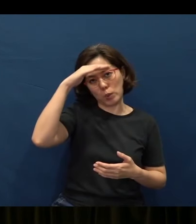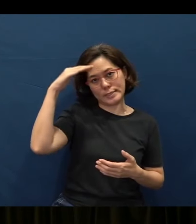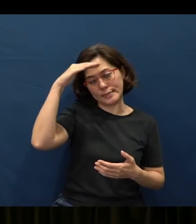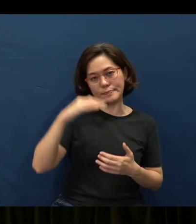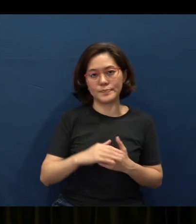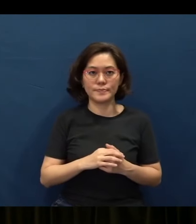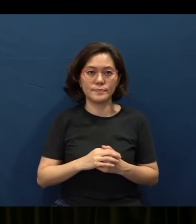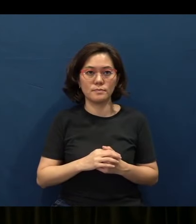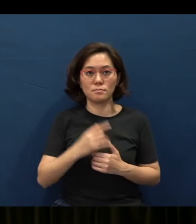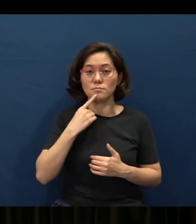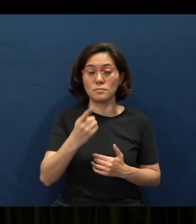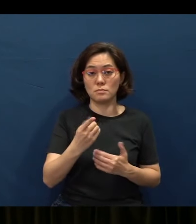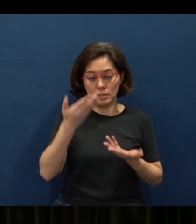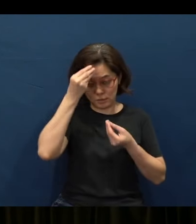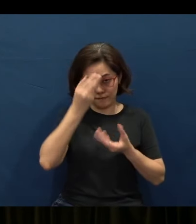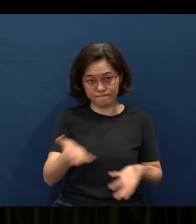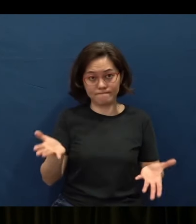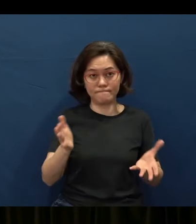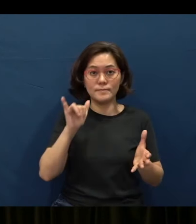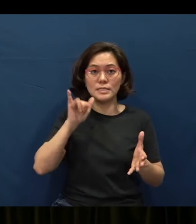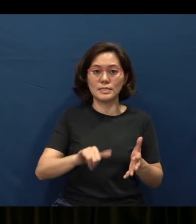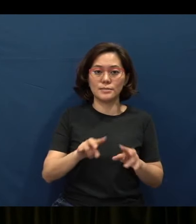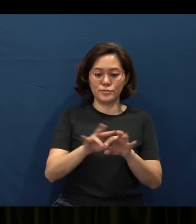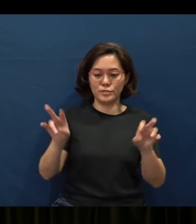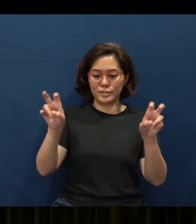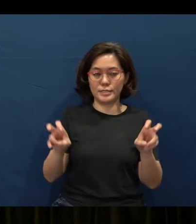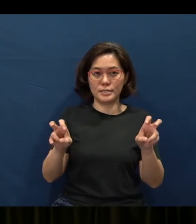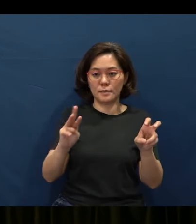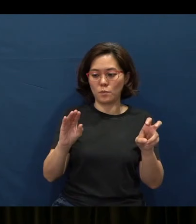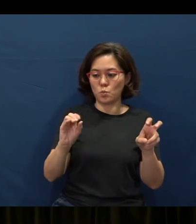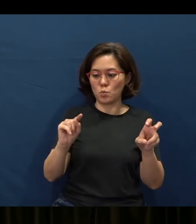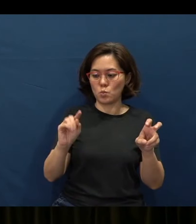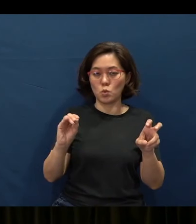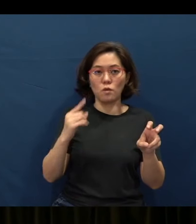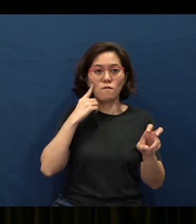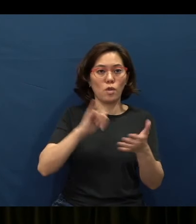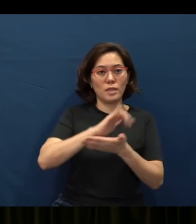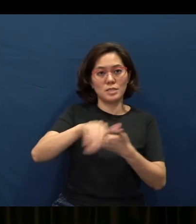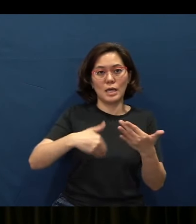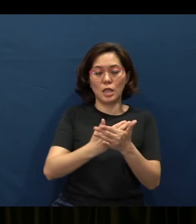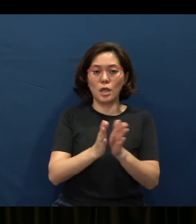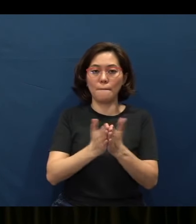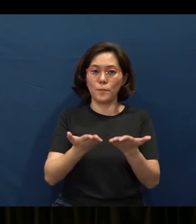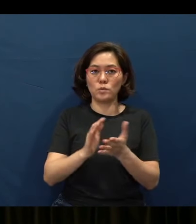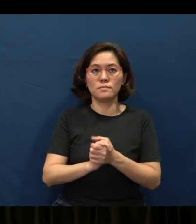Now I’d like to tell you, you know, that this is really the theme and the motto of this entire book altogether, okay?